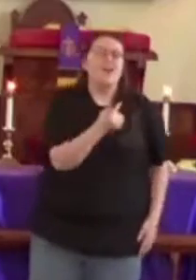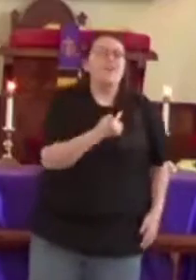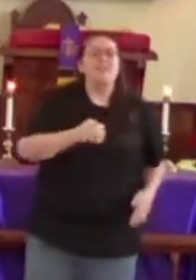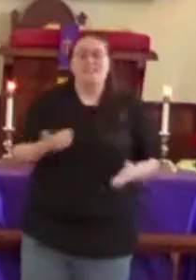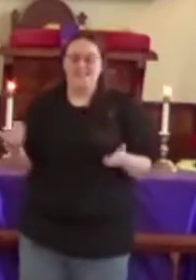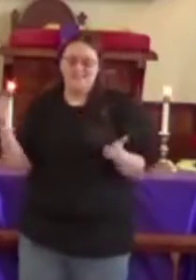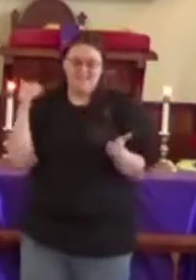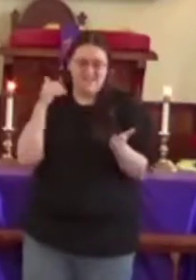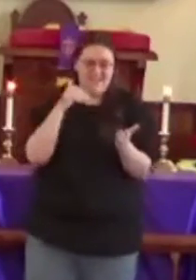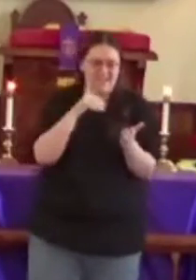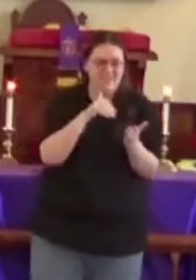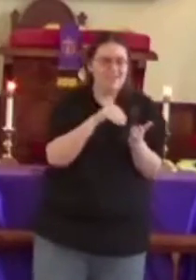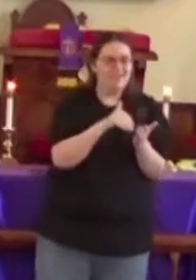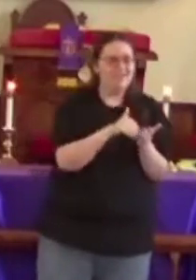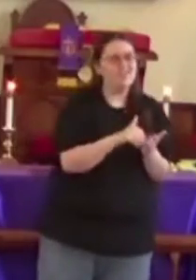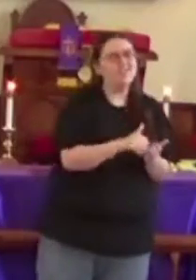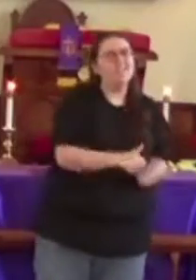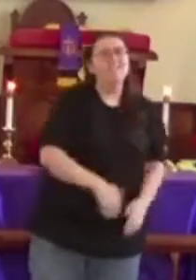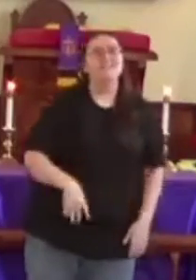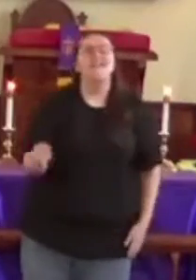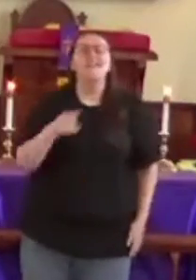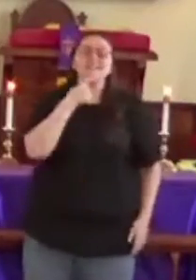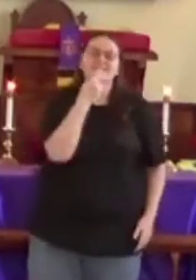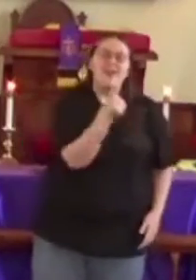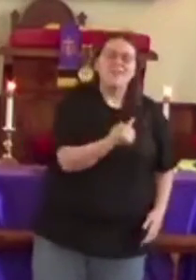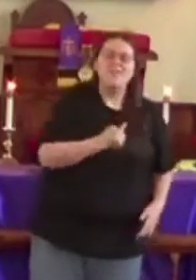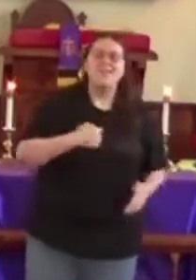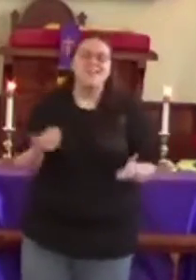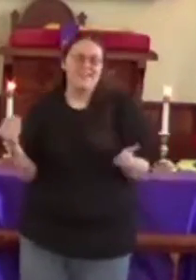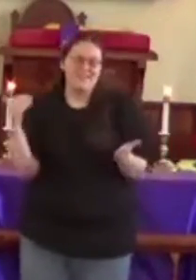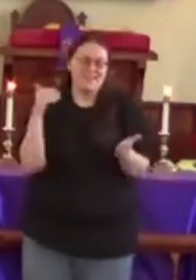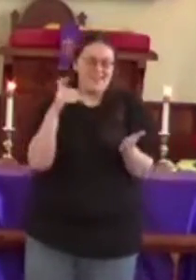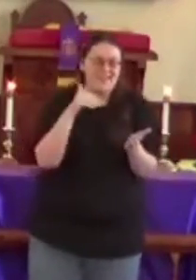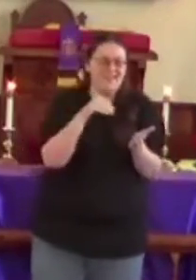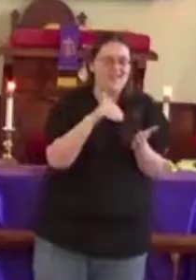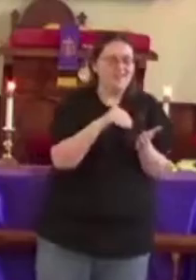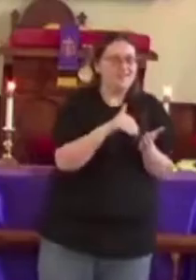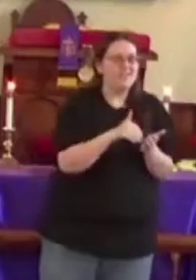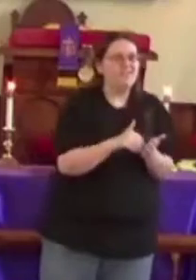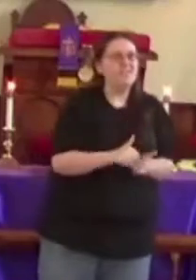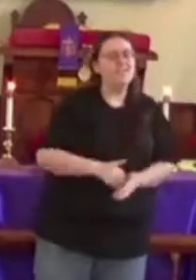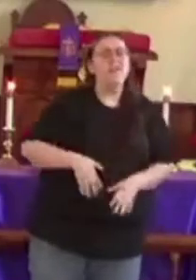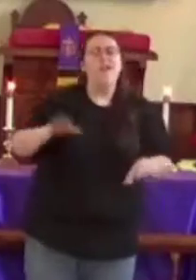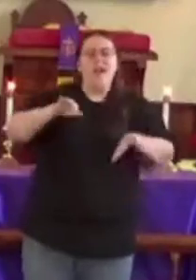Tell me again